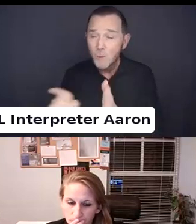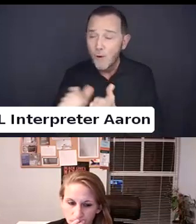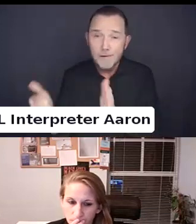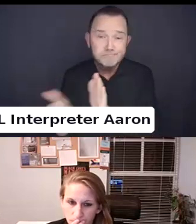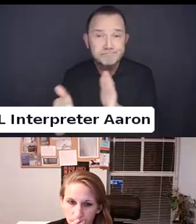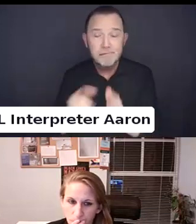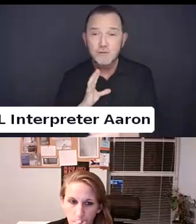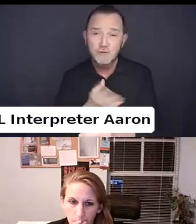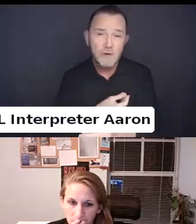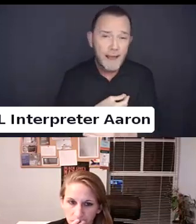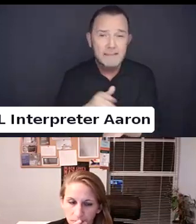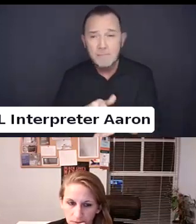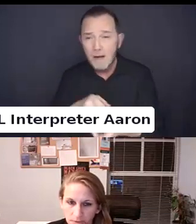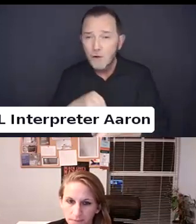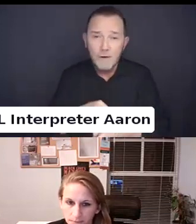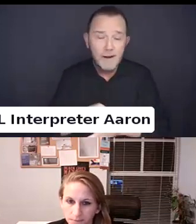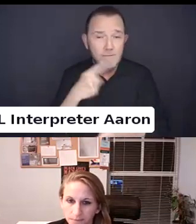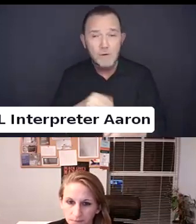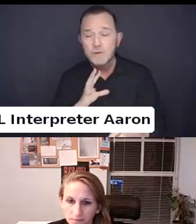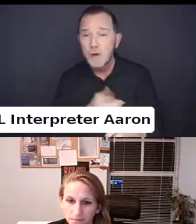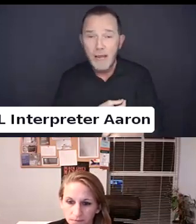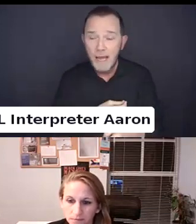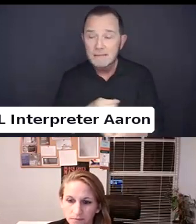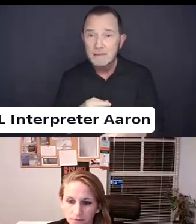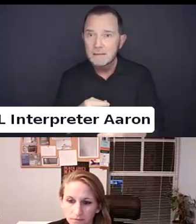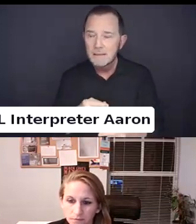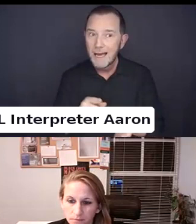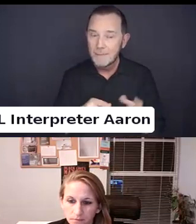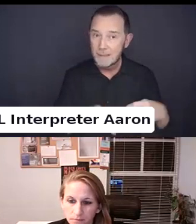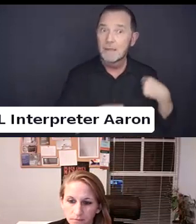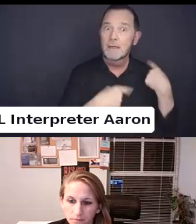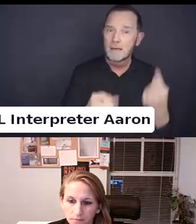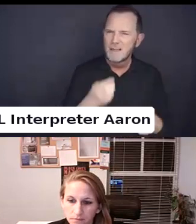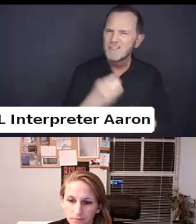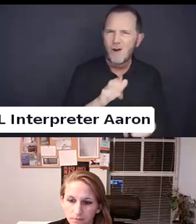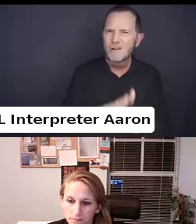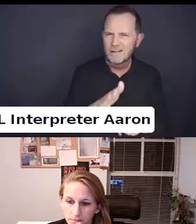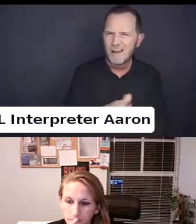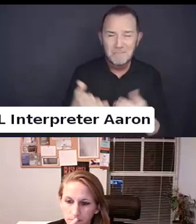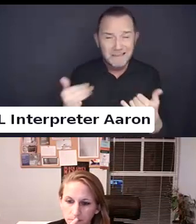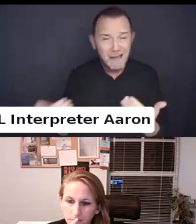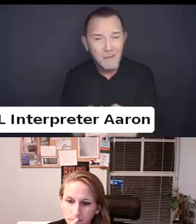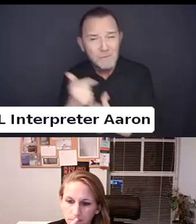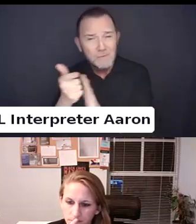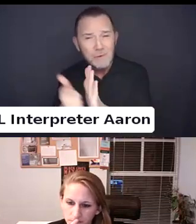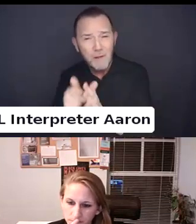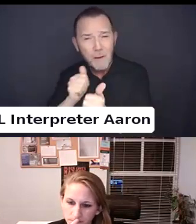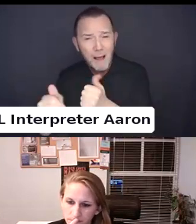barriers to health care that they were already fighting. But now, I have to travel.